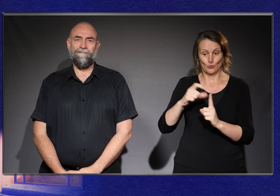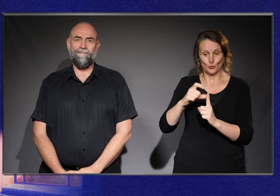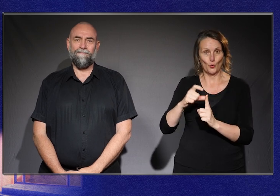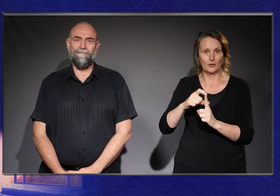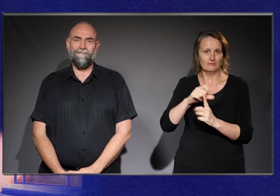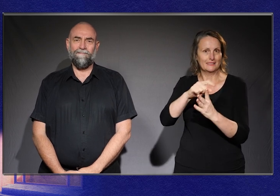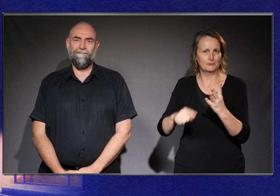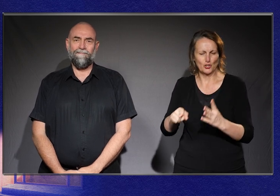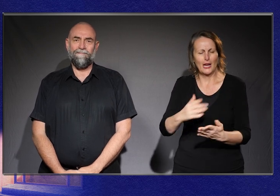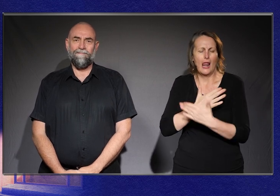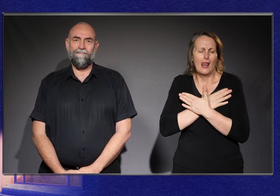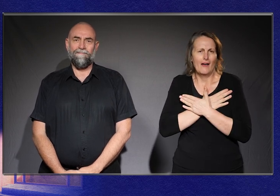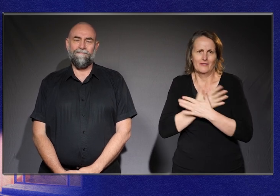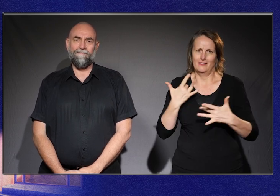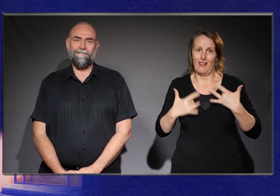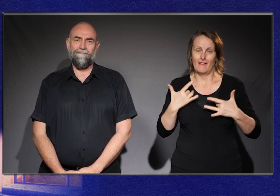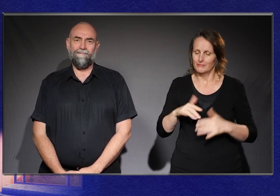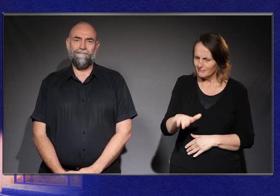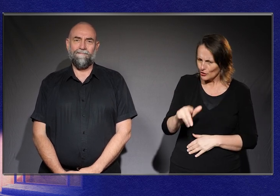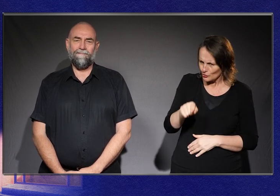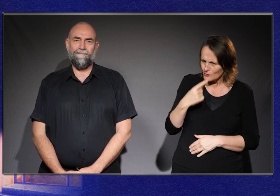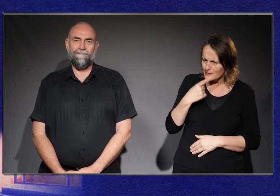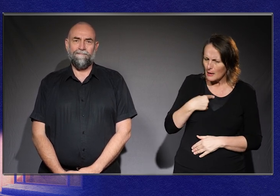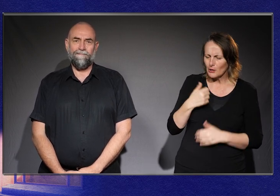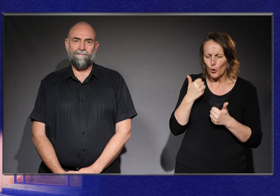Can you tell me a cool thing about deaf people in Australia?